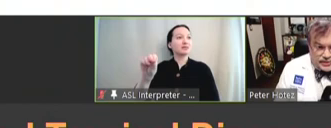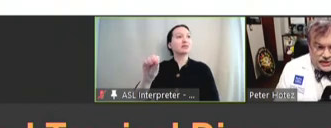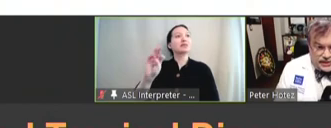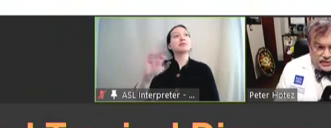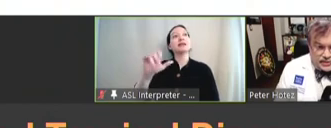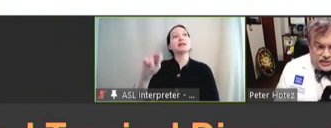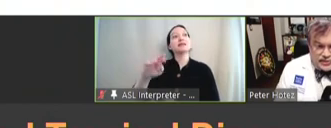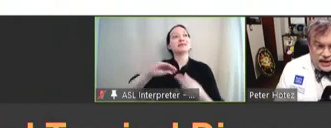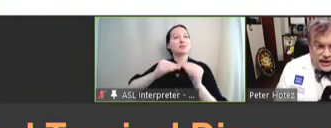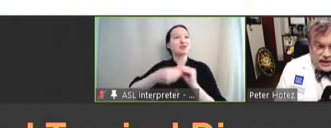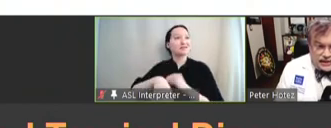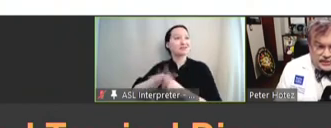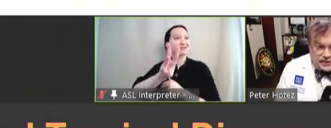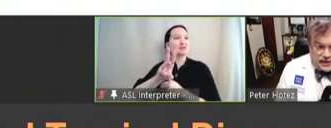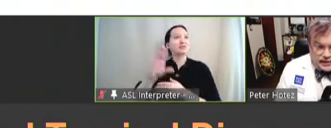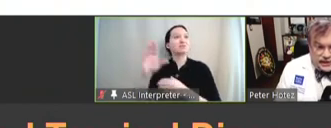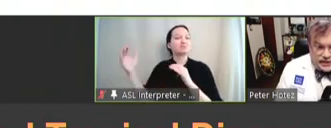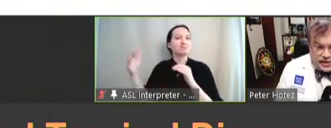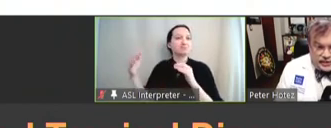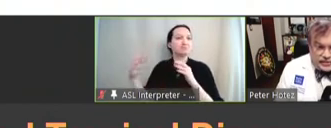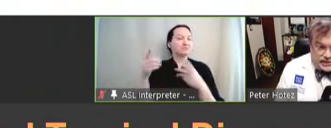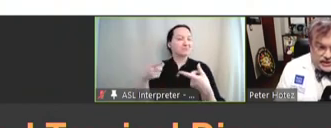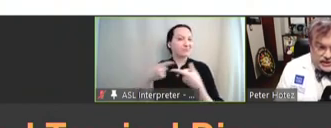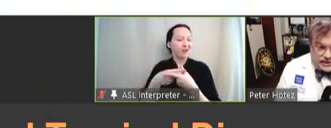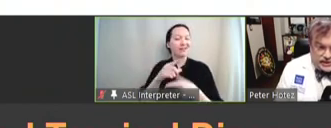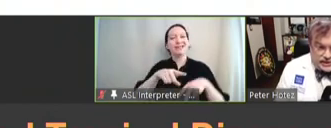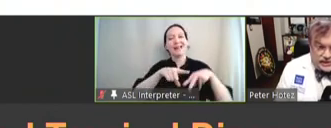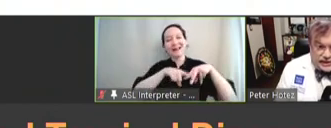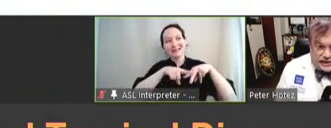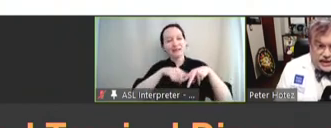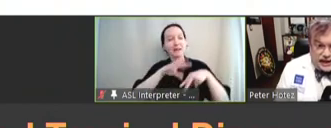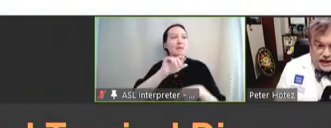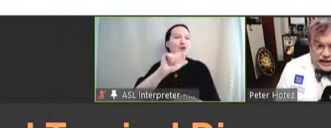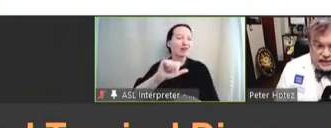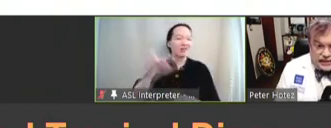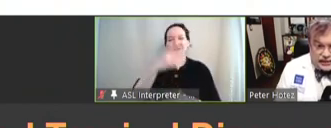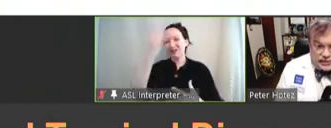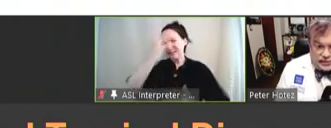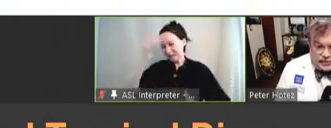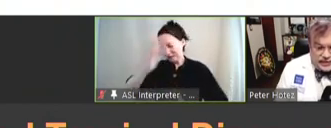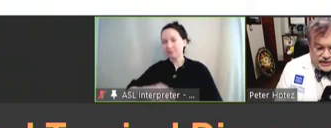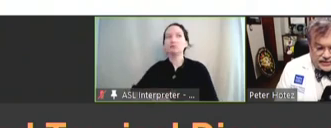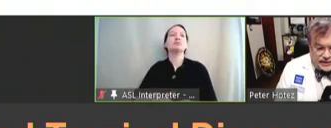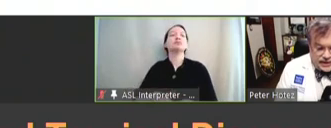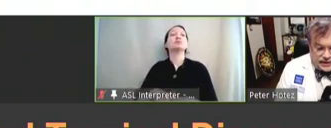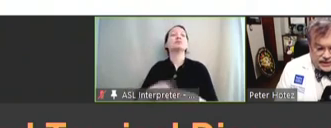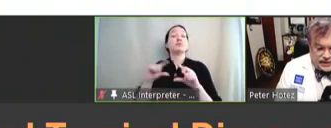Number 6 was to combat AIDS, malaria, and other diseases, and a group of us realized